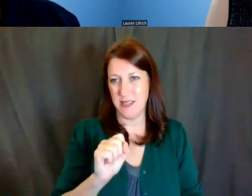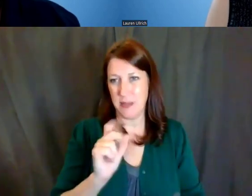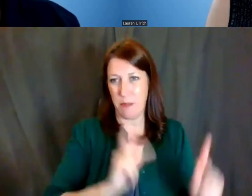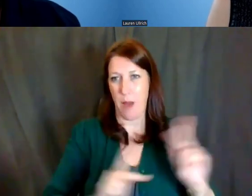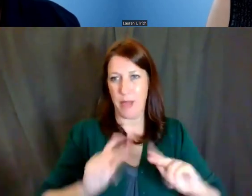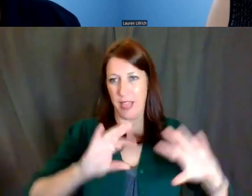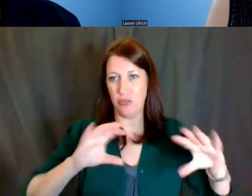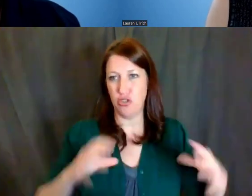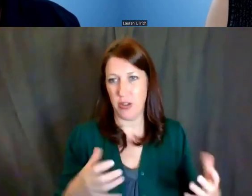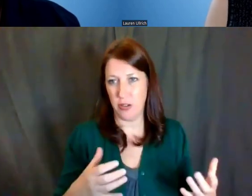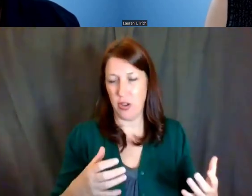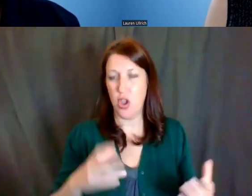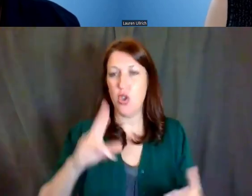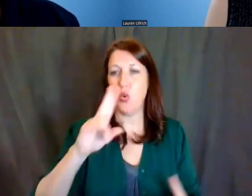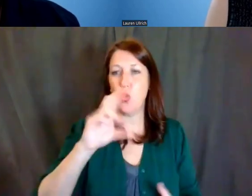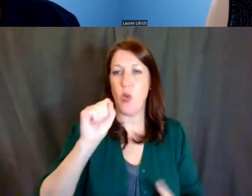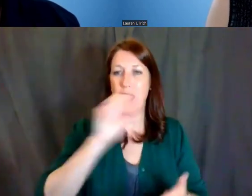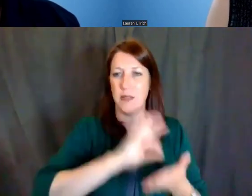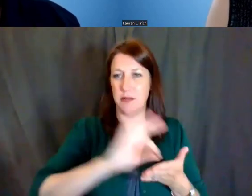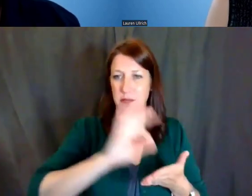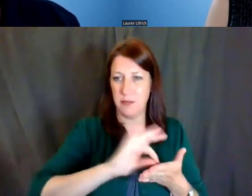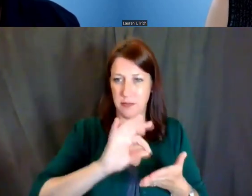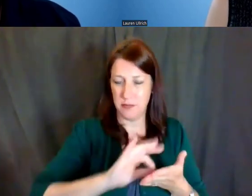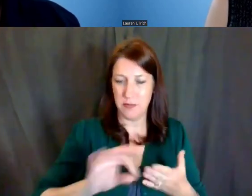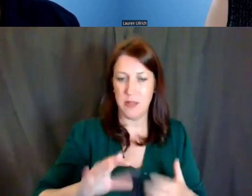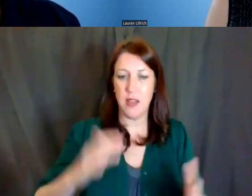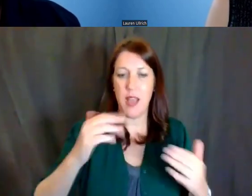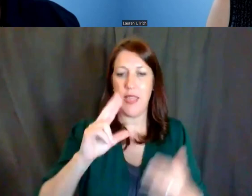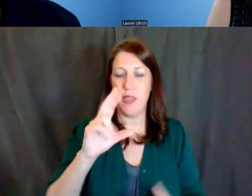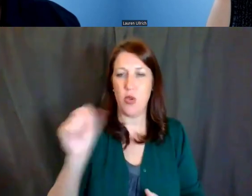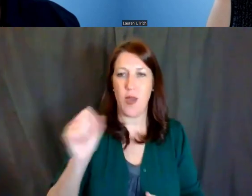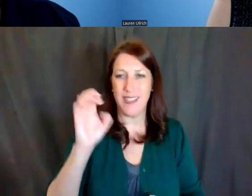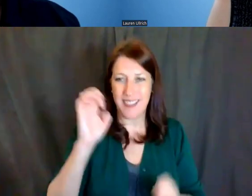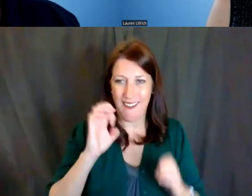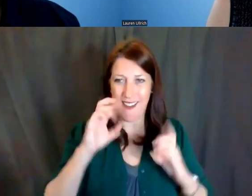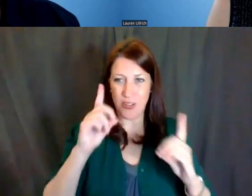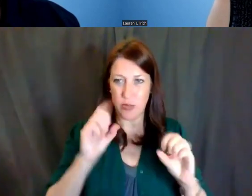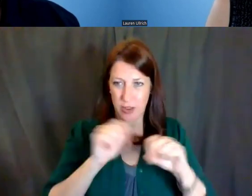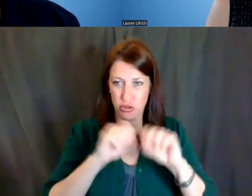and also sort of the U.S. educational system. So a lot of times